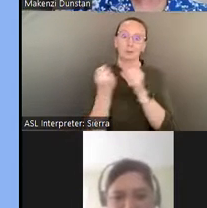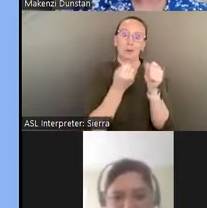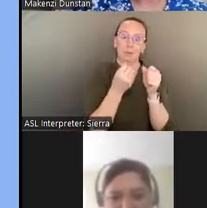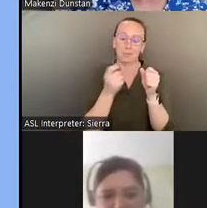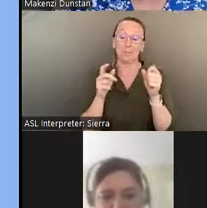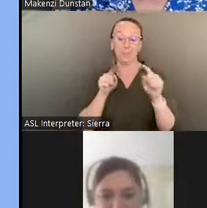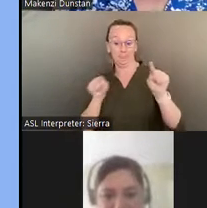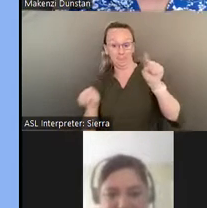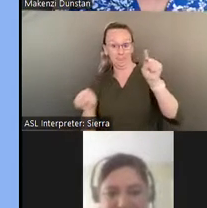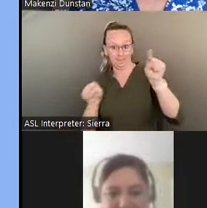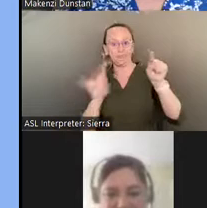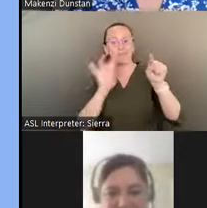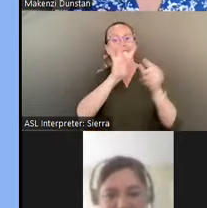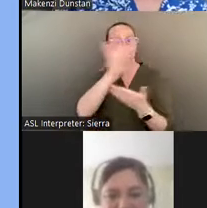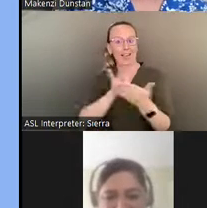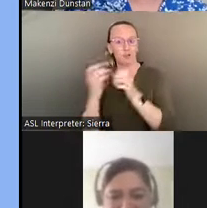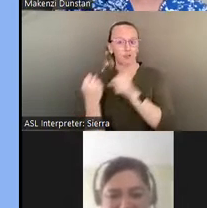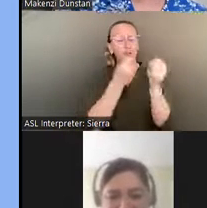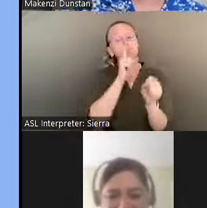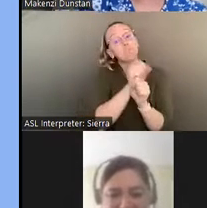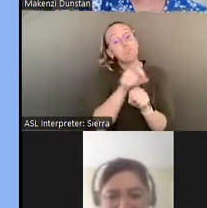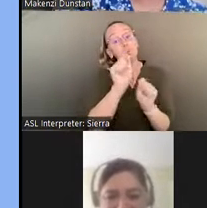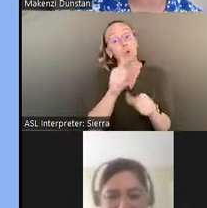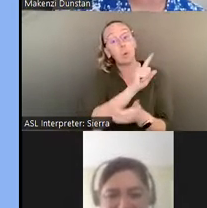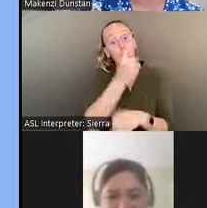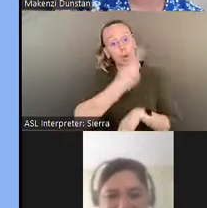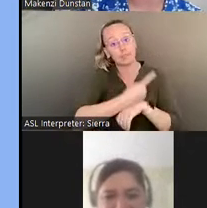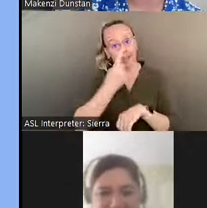Although you could certainly do this drive in a day, we'd recommend breaking the stretch